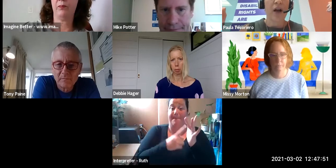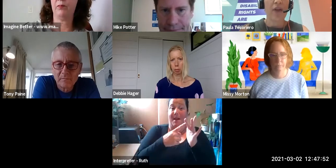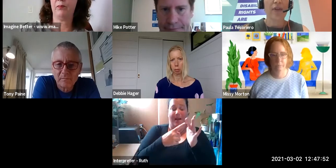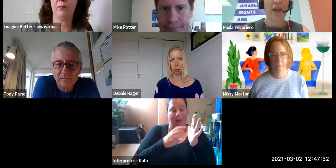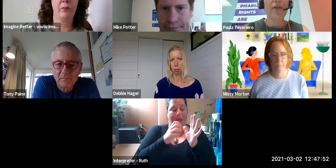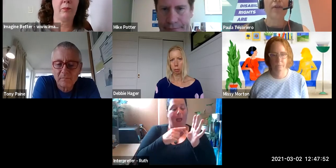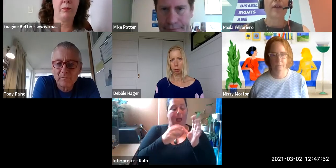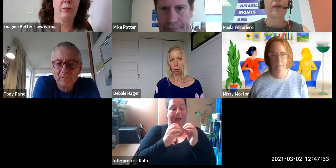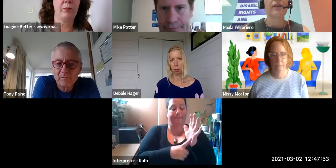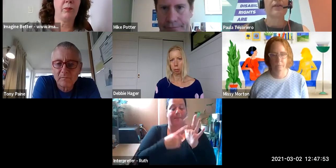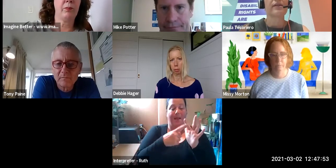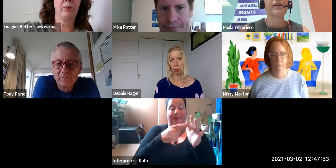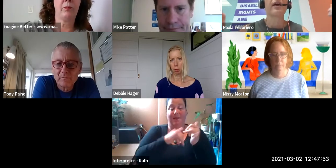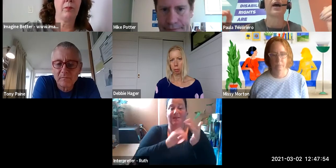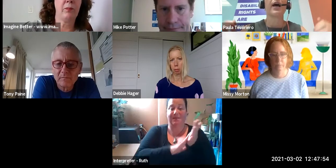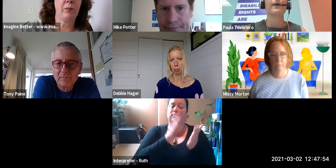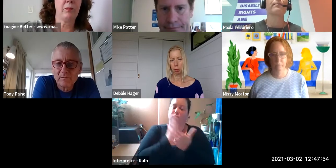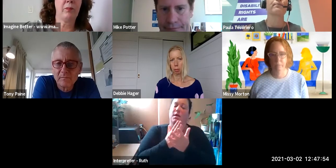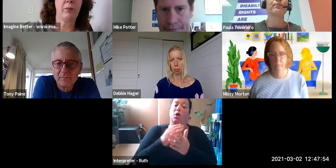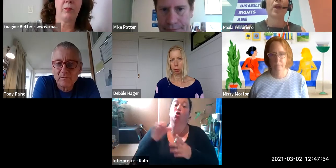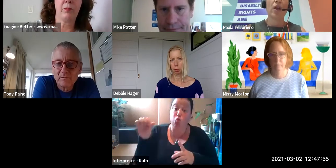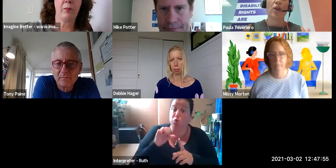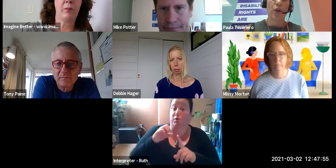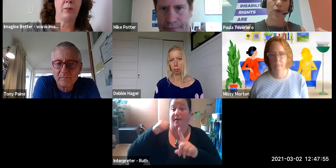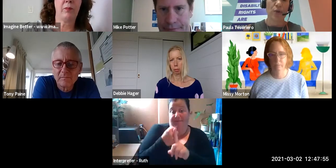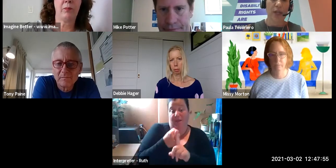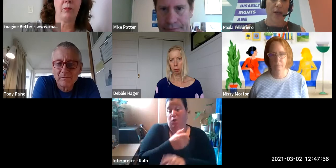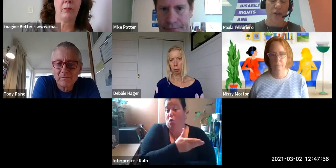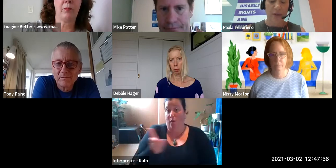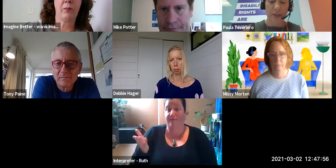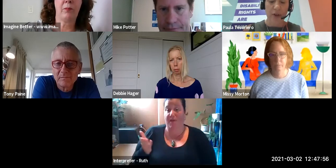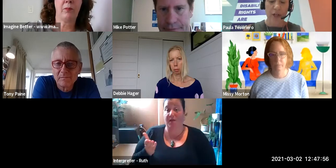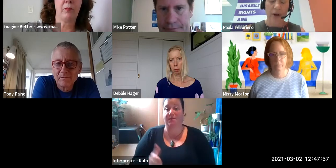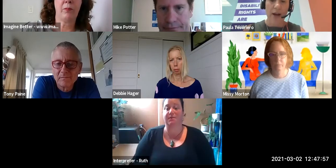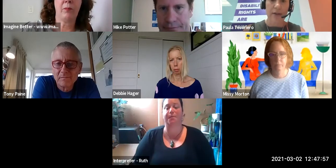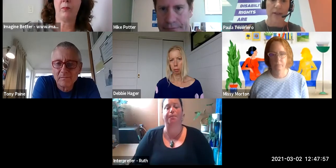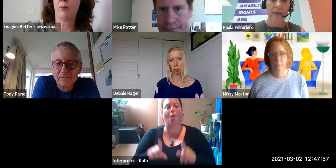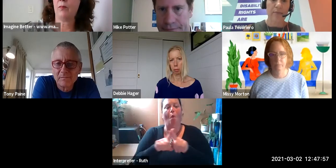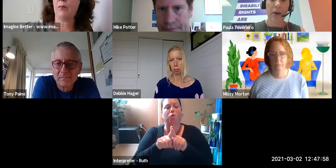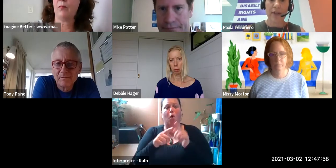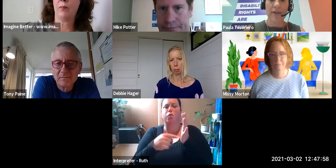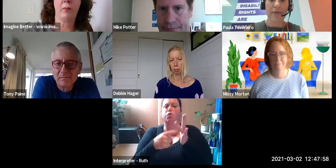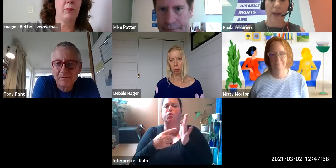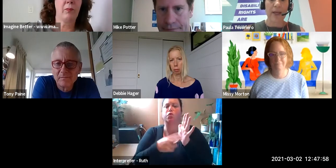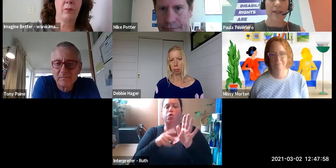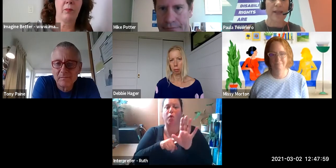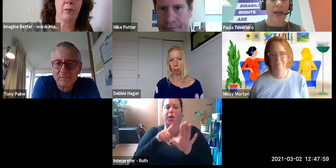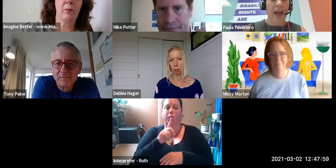I think the other thing is - you touched on this Tony - around parents and families. You